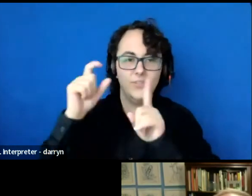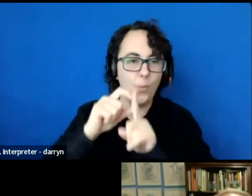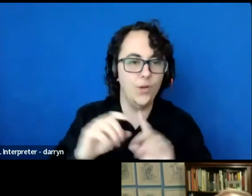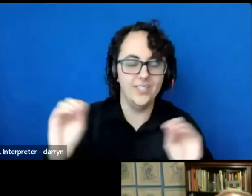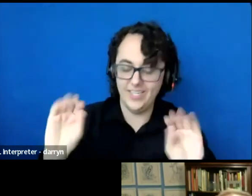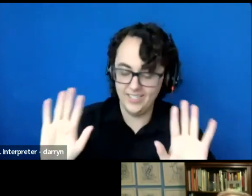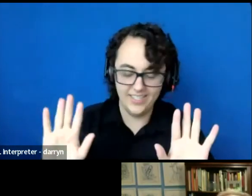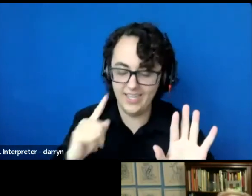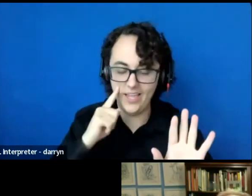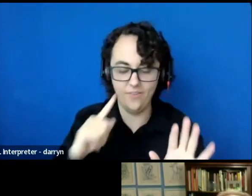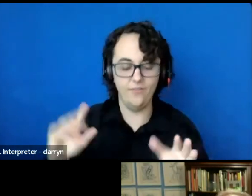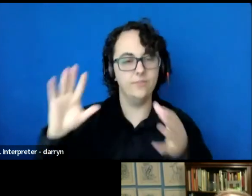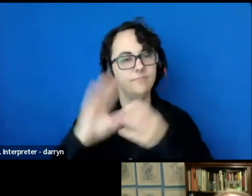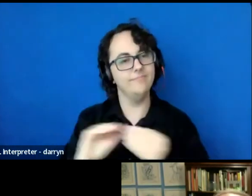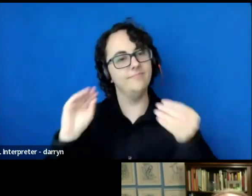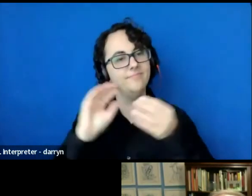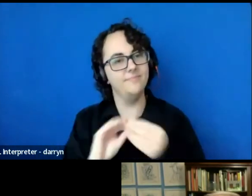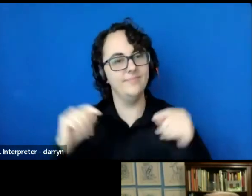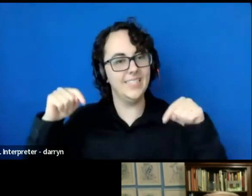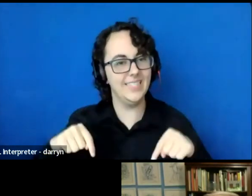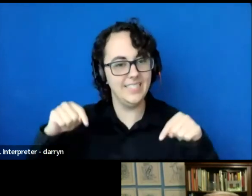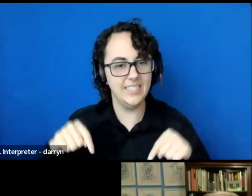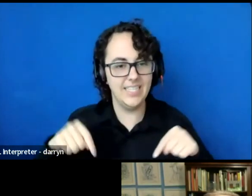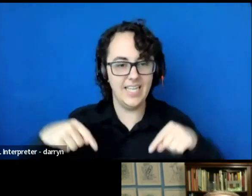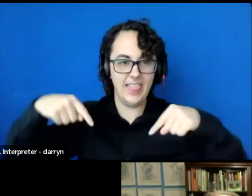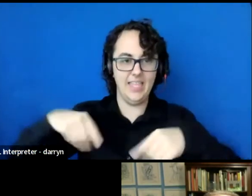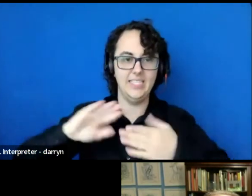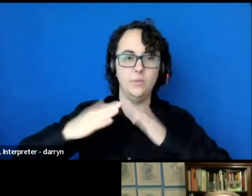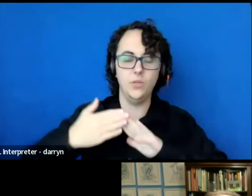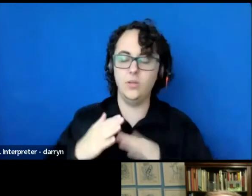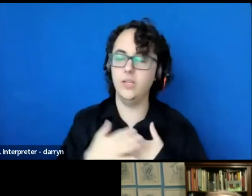because in the deepest part of my heart and soul,